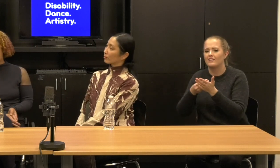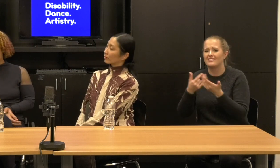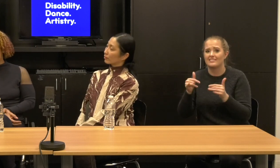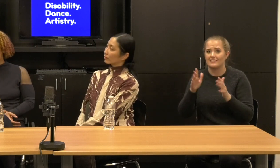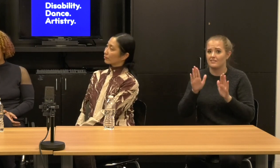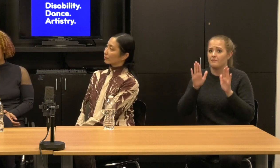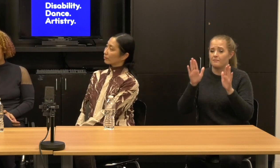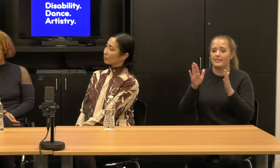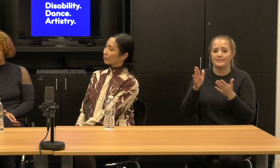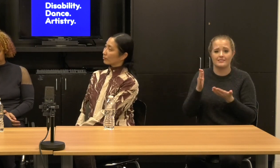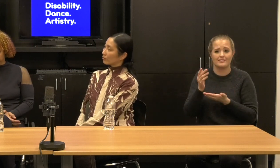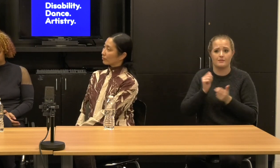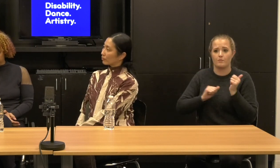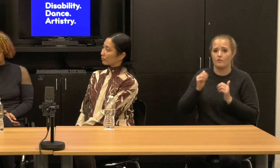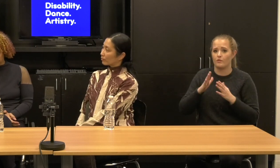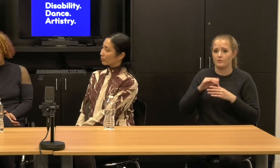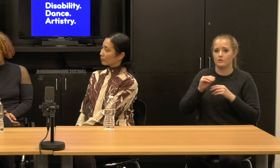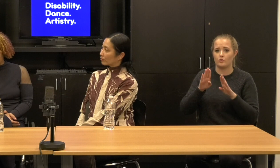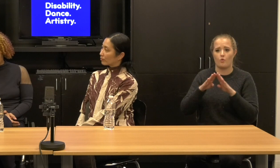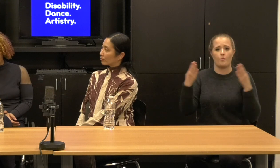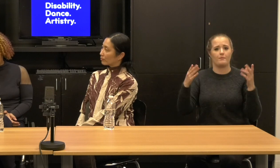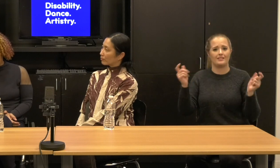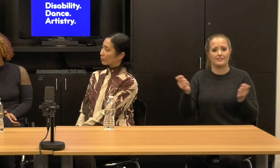But but, you know, yeah.